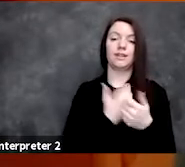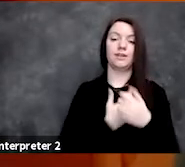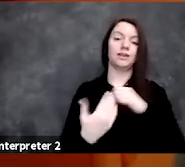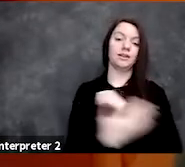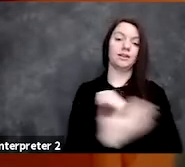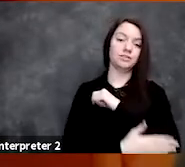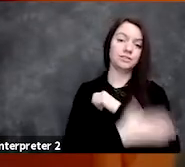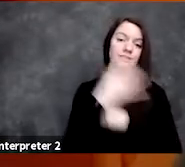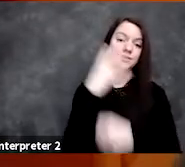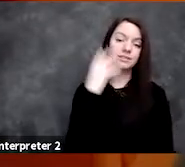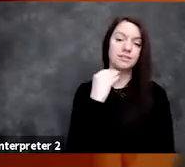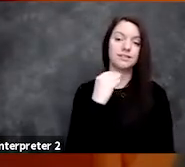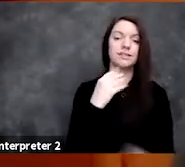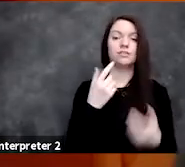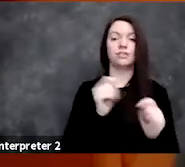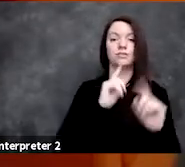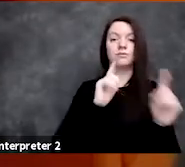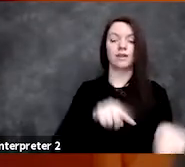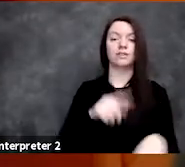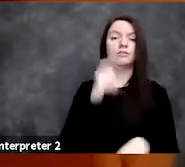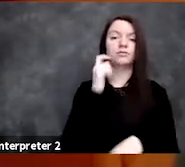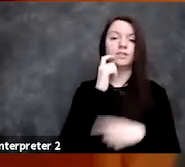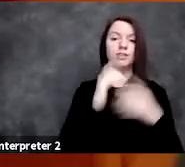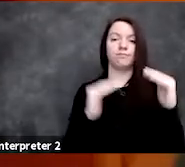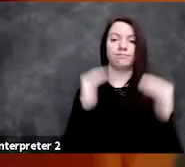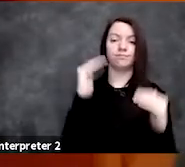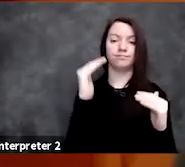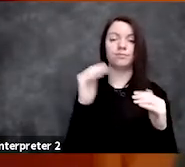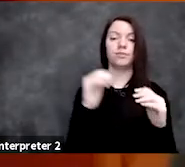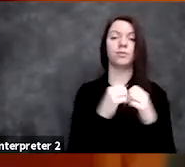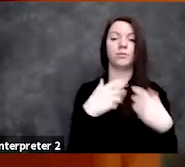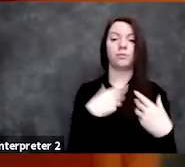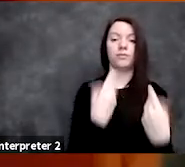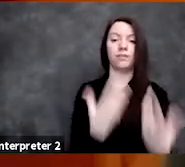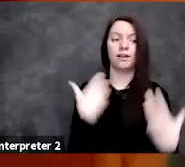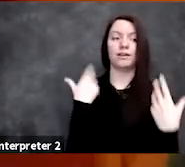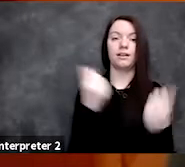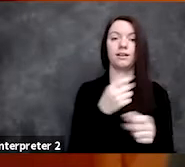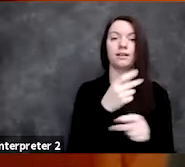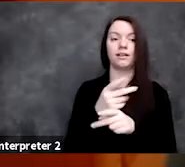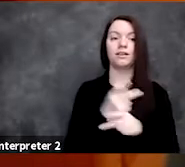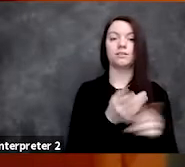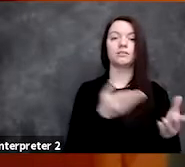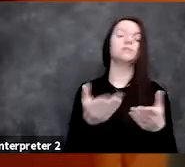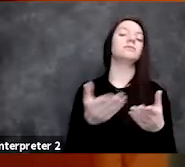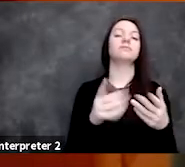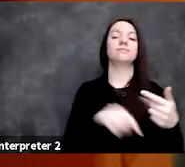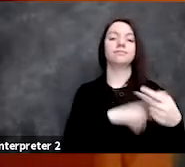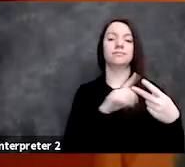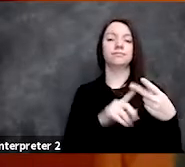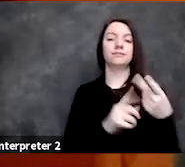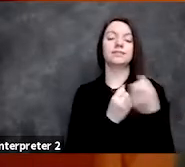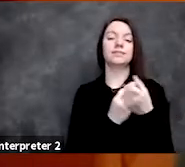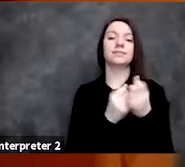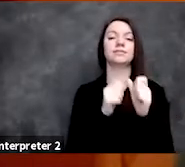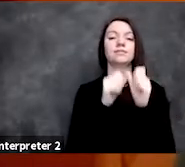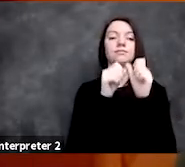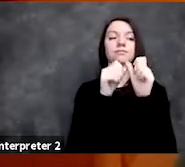in addressing racial disparities in healthcare delivery, sustaining a robust public health infrastructure,